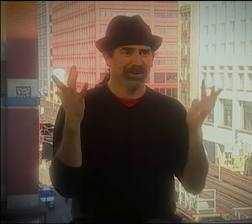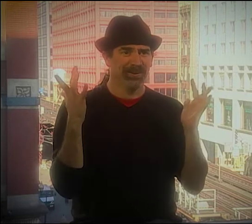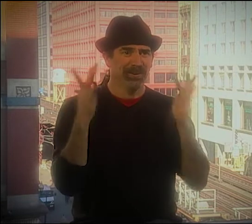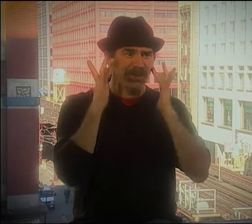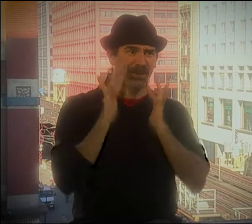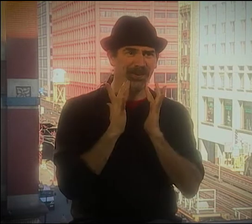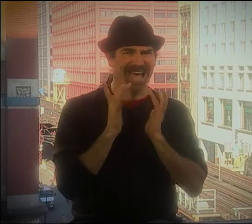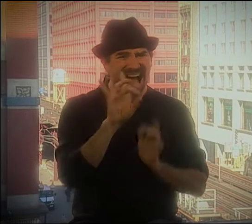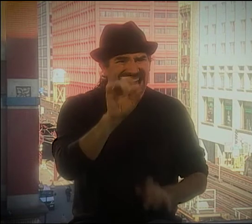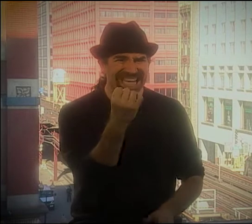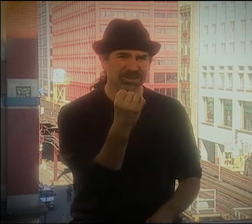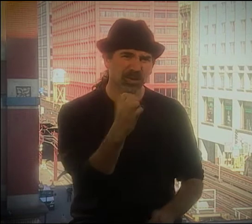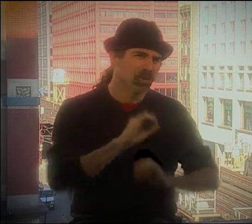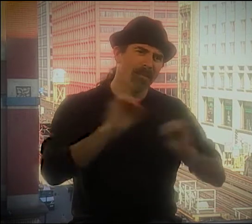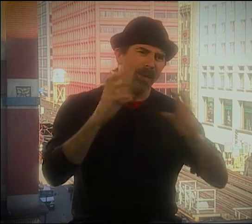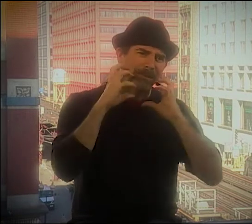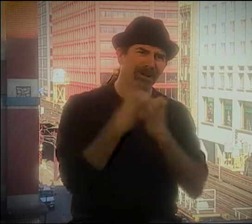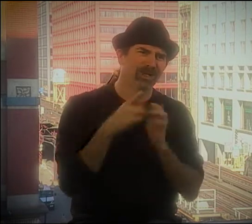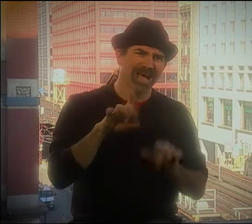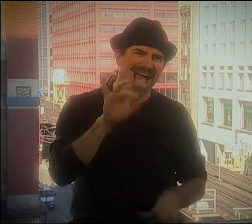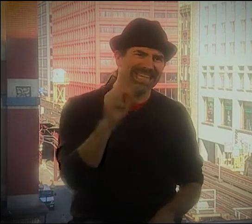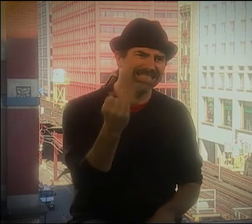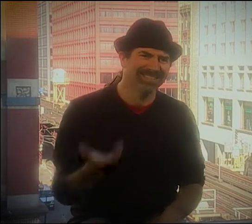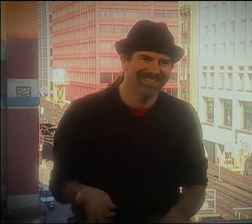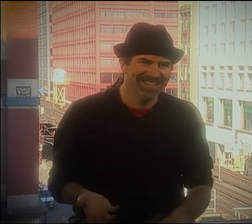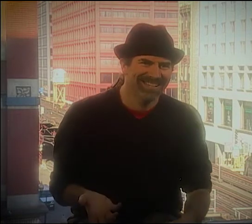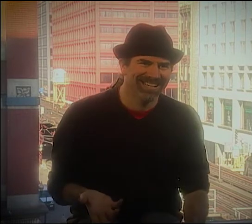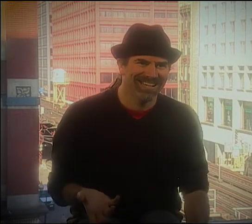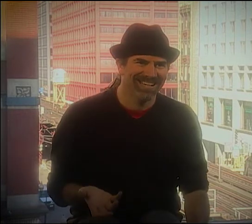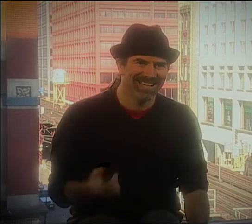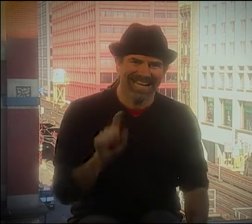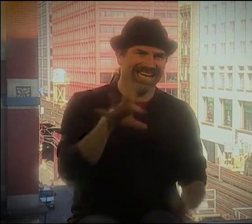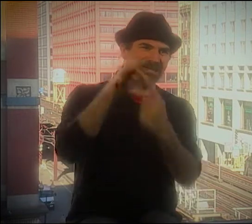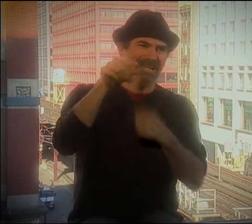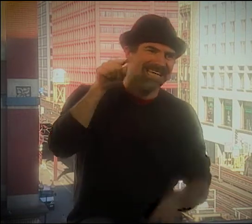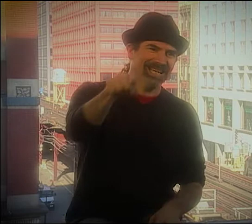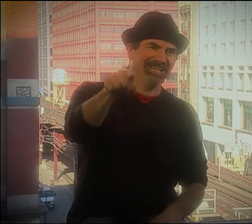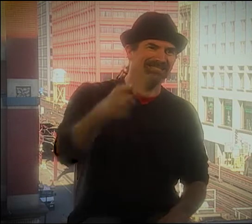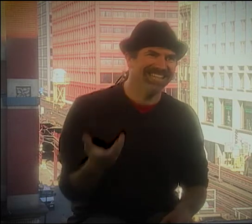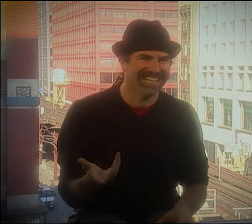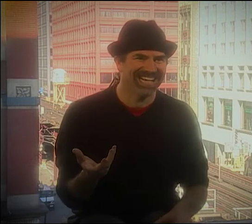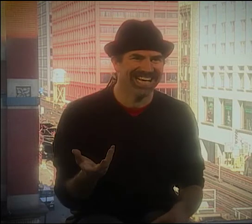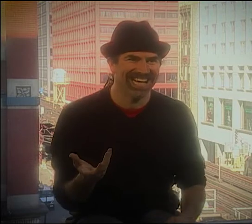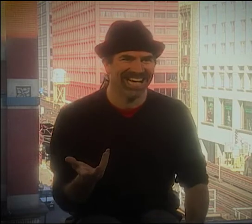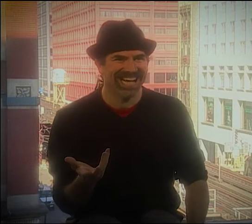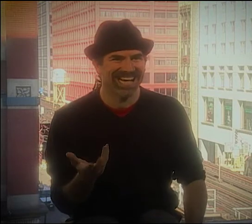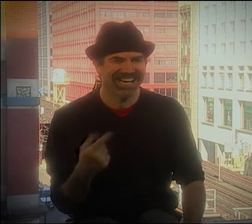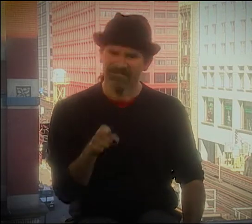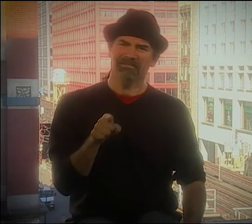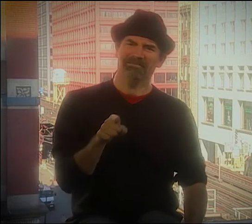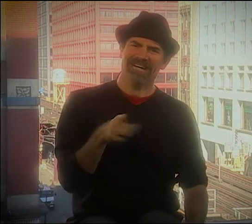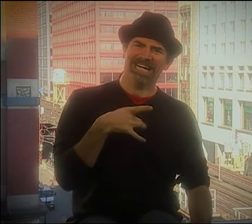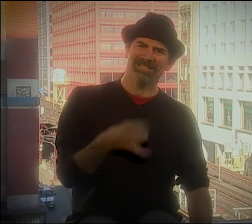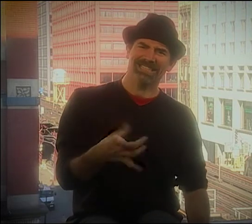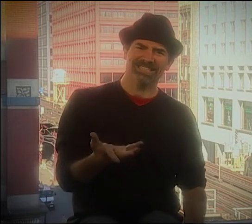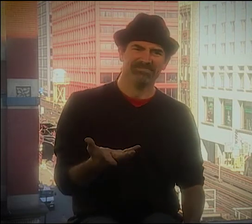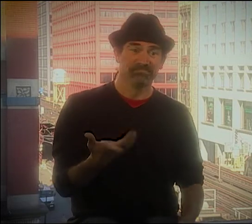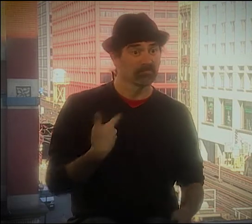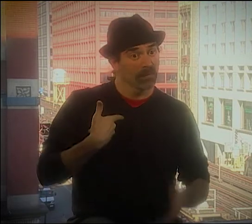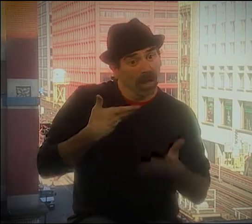'CAUSE HE WAS THE ONLY ONE WITH A BEARD AT THAT TIME. EVERYBODY WAS-- IT WAS THE EIGHTIES. NOBODY HAD A BEARD IN THE EIGHTIES EXCEPT FOR HIM.